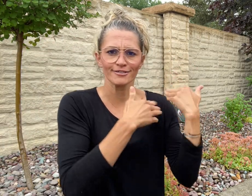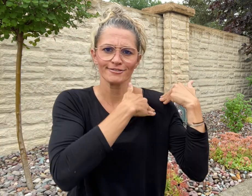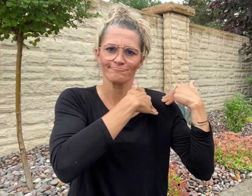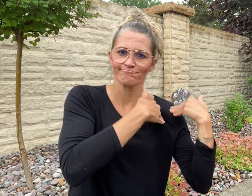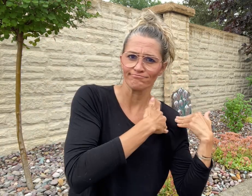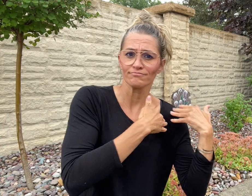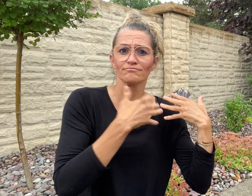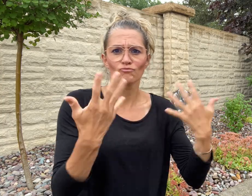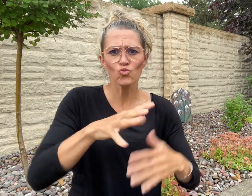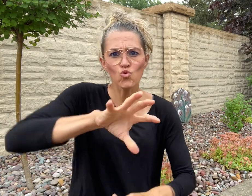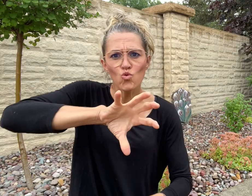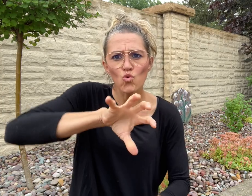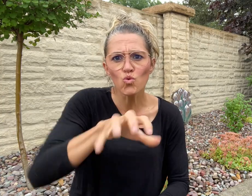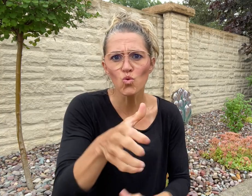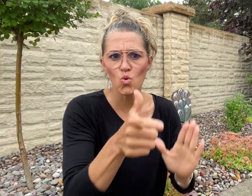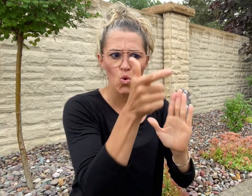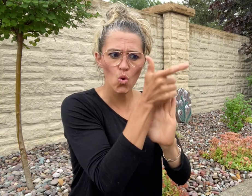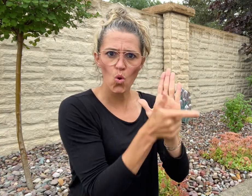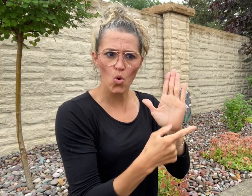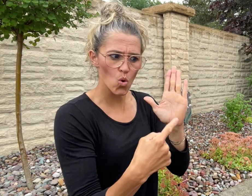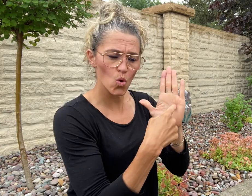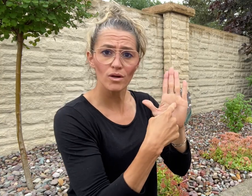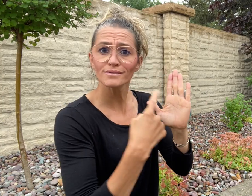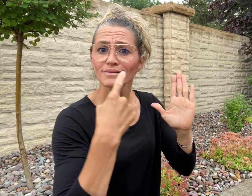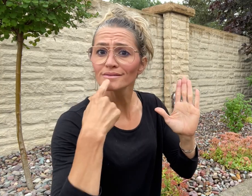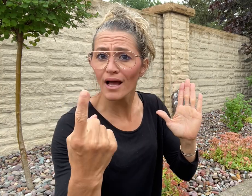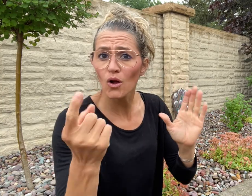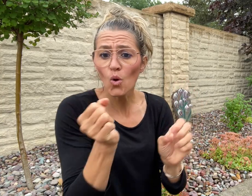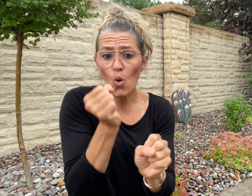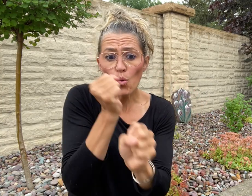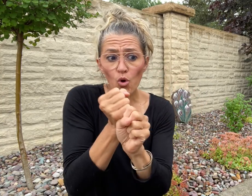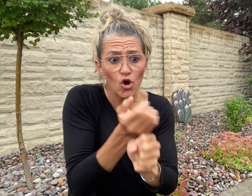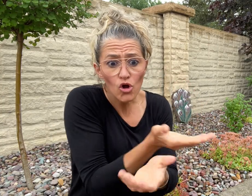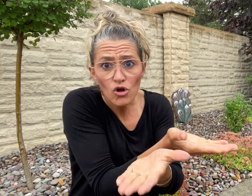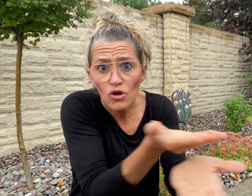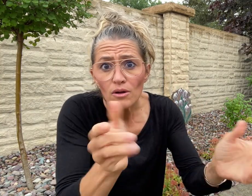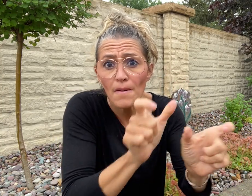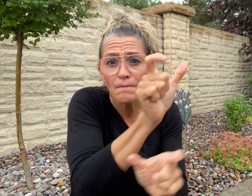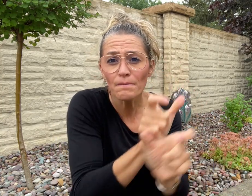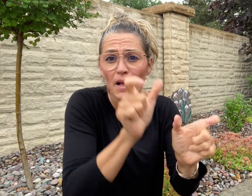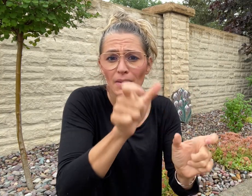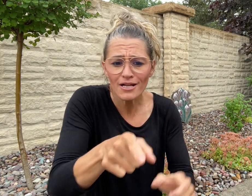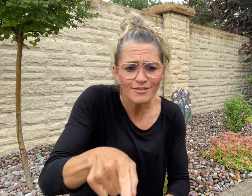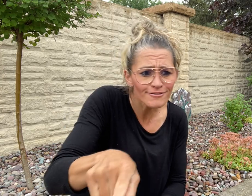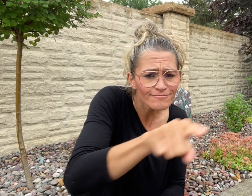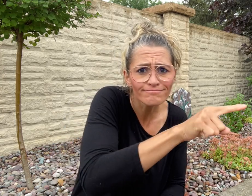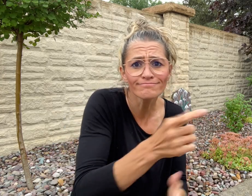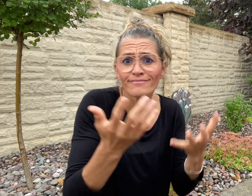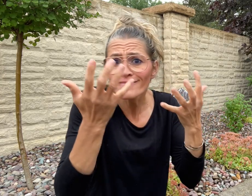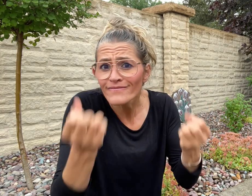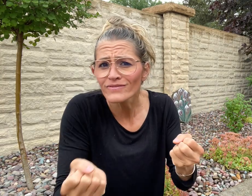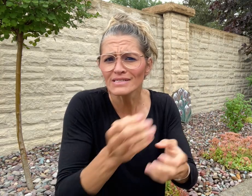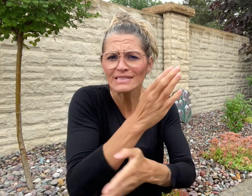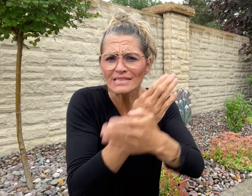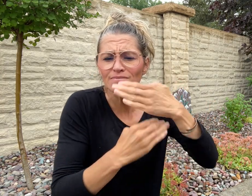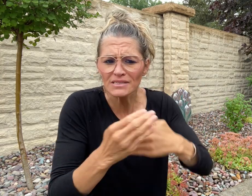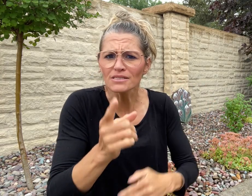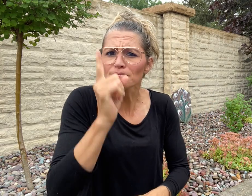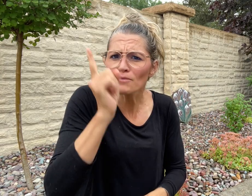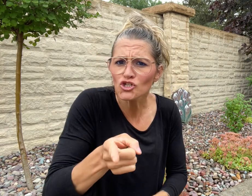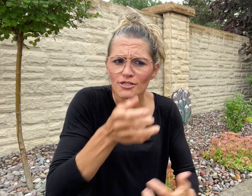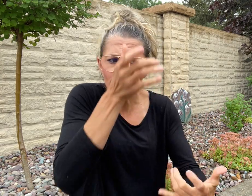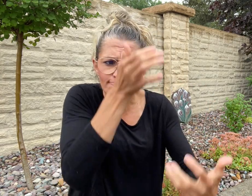with employees who need accommodations for disabilities.